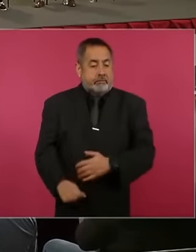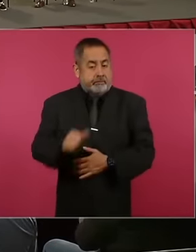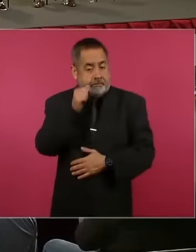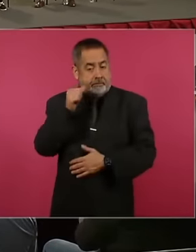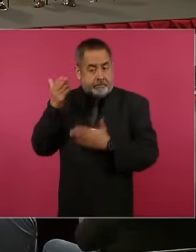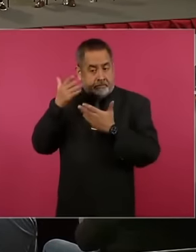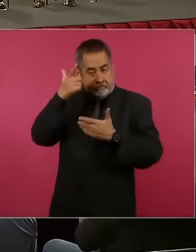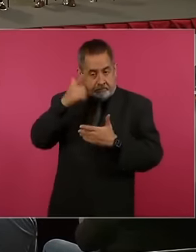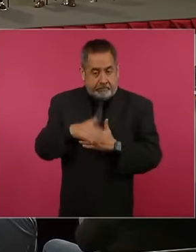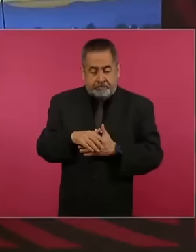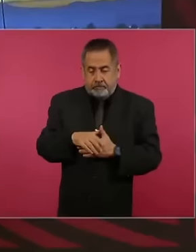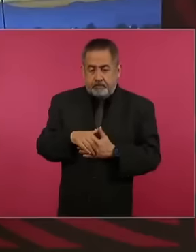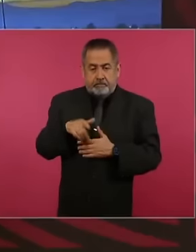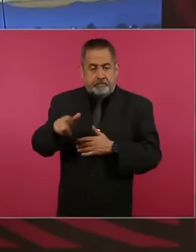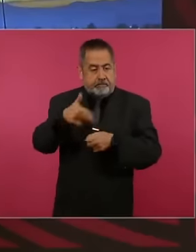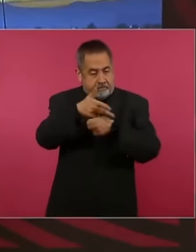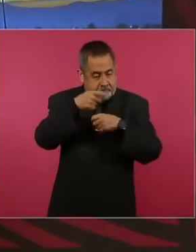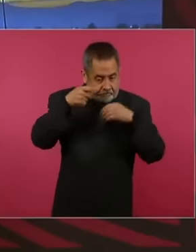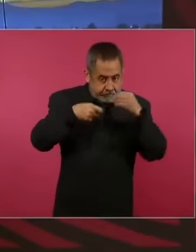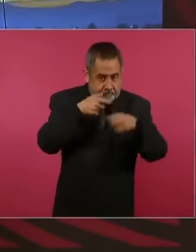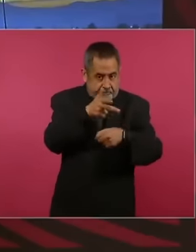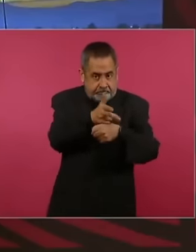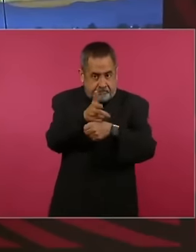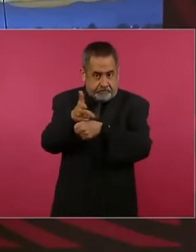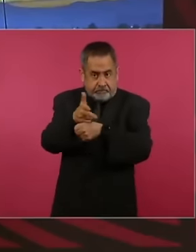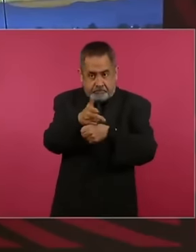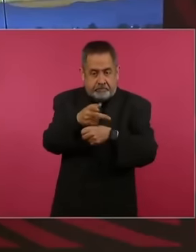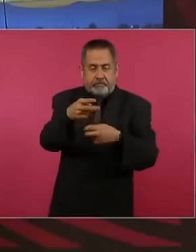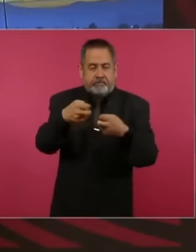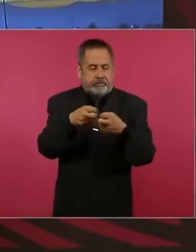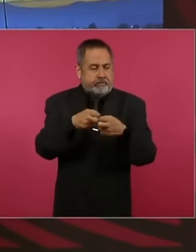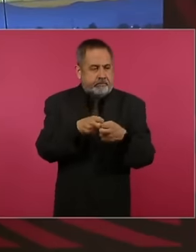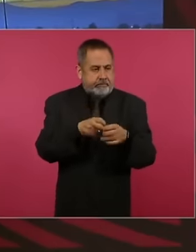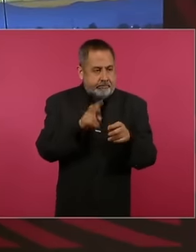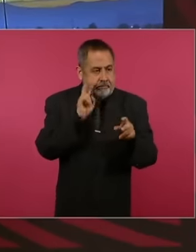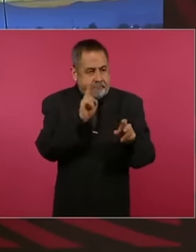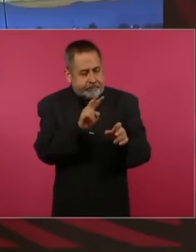the room where they were recording because I was very nervous so I preferred to leave And this